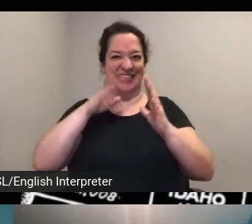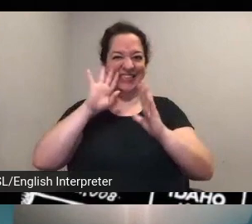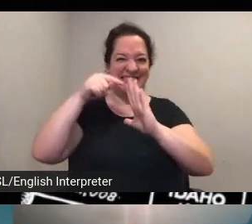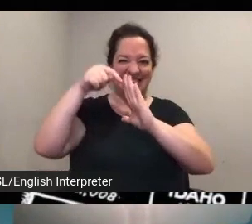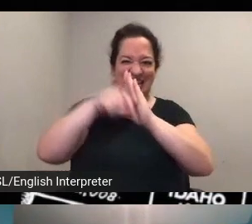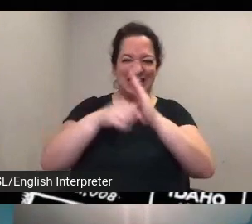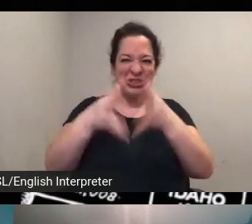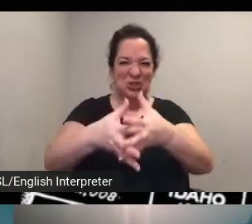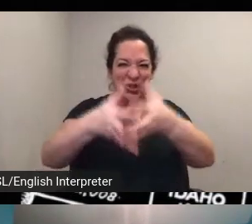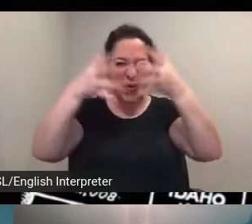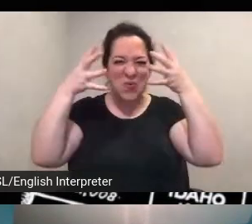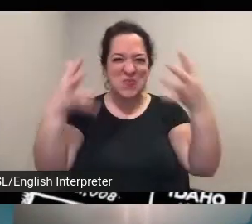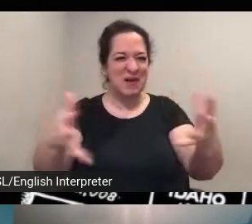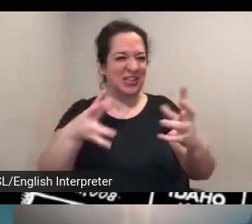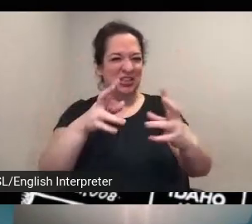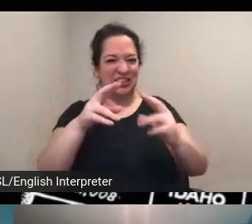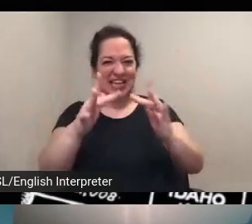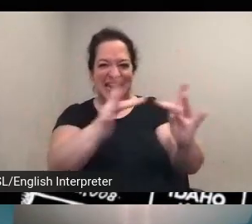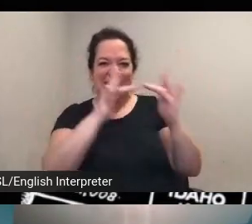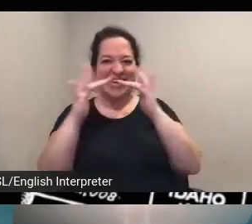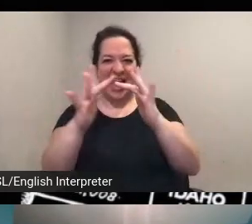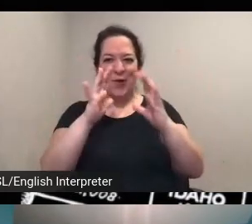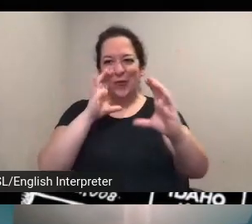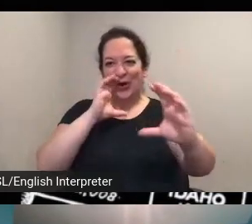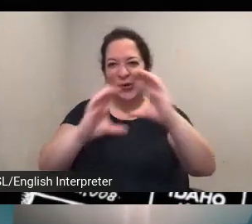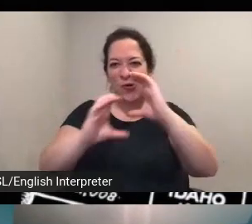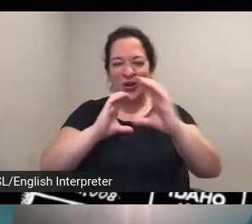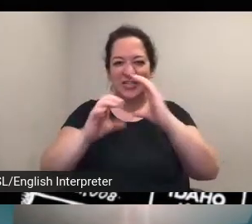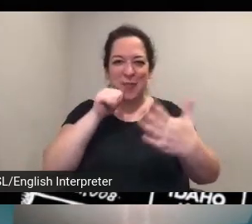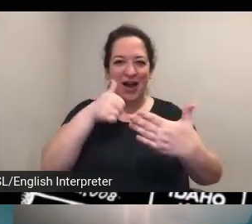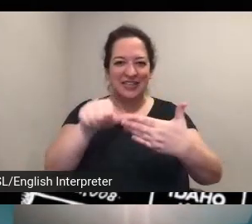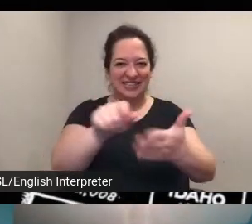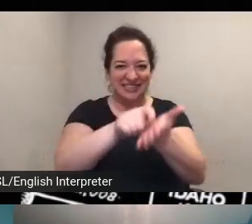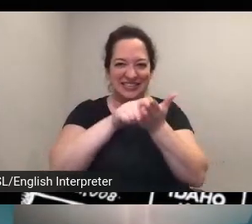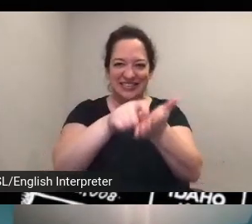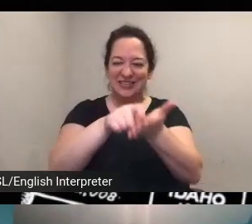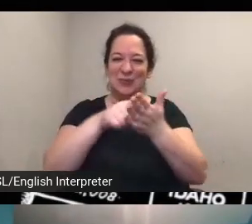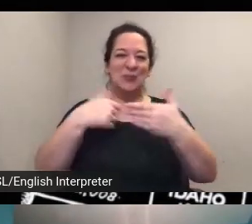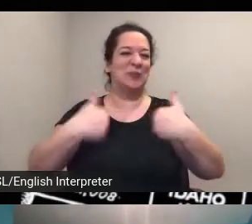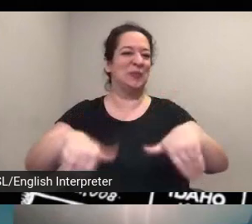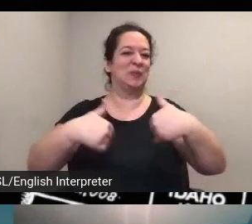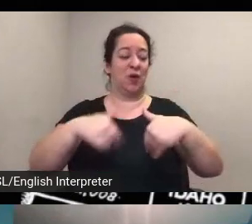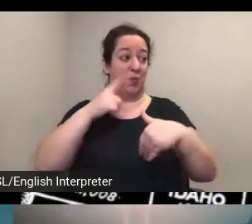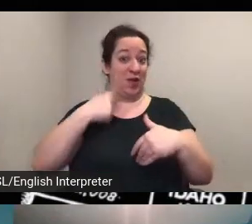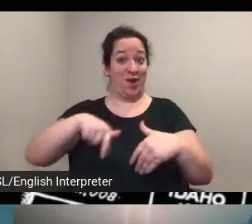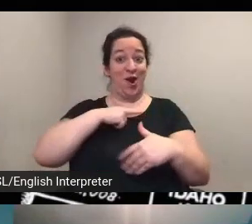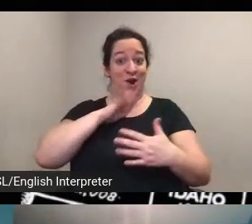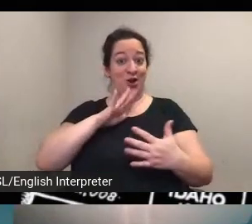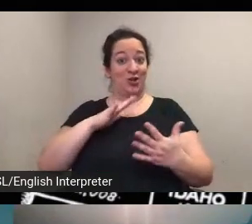that time and as we're you know talking about contemporary networks through social media